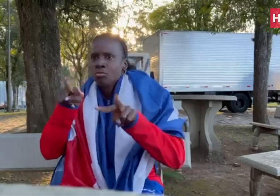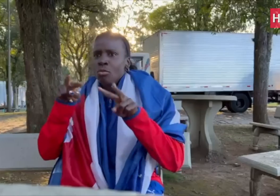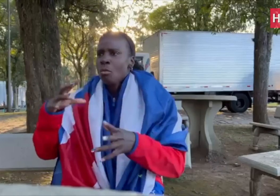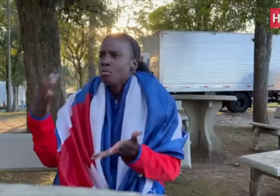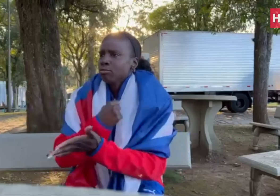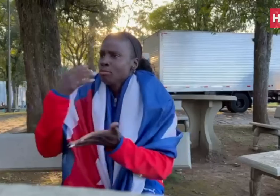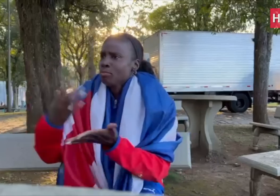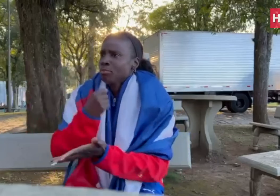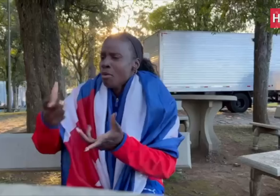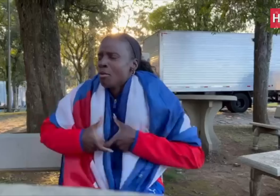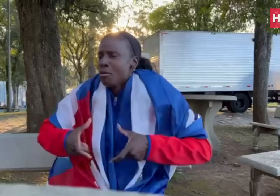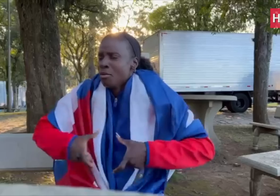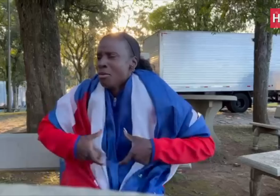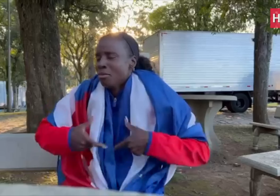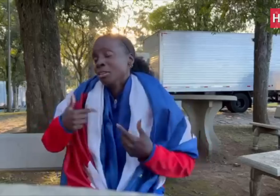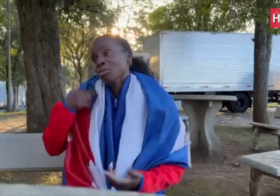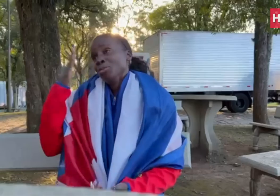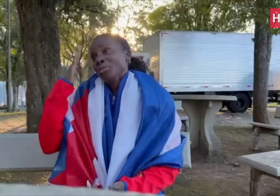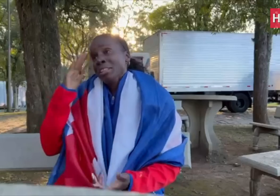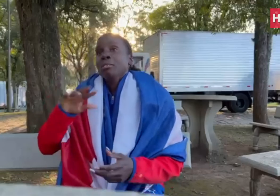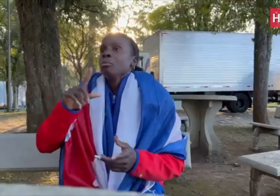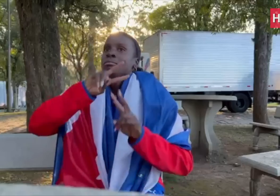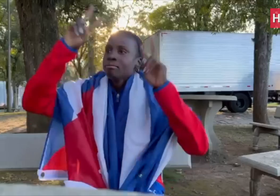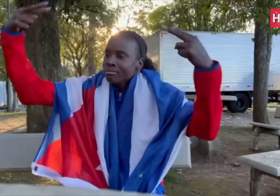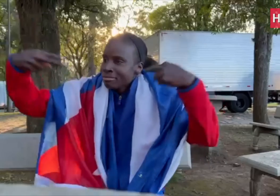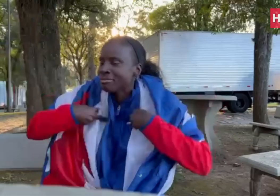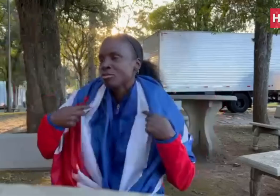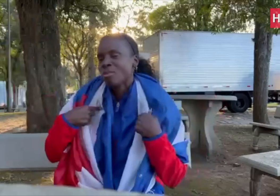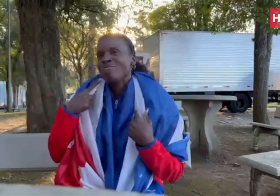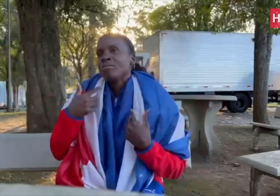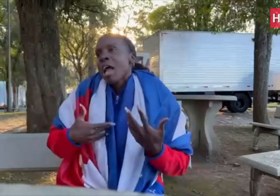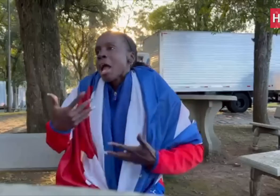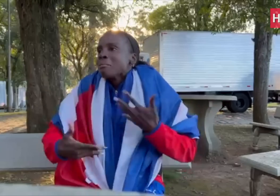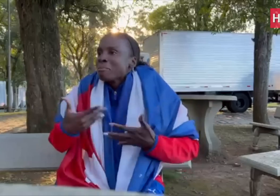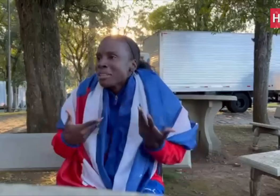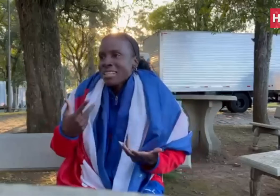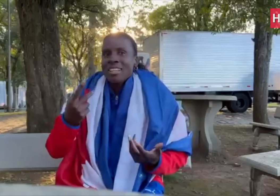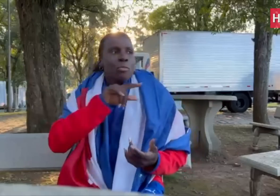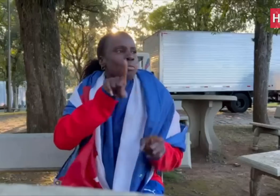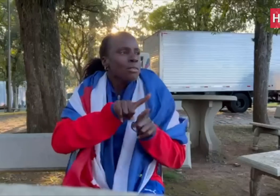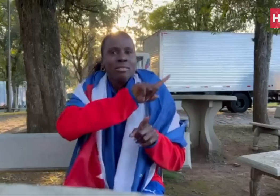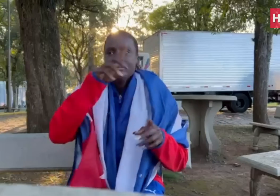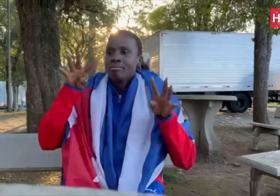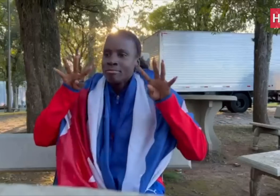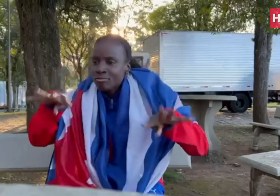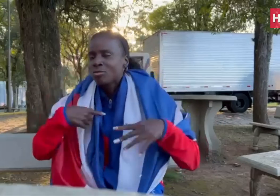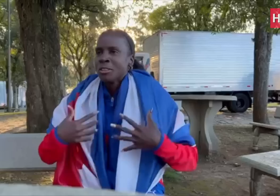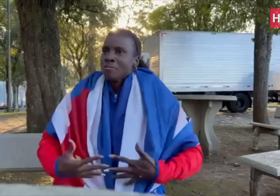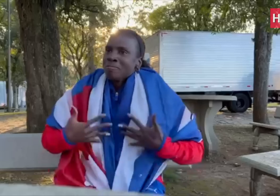my athlete ability as well as my beauty and the number of medals I’ve won.